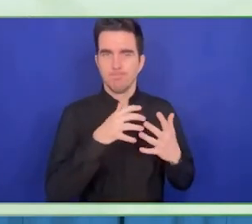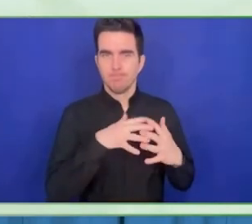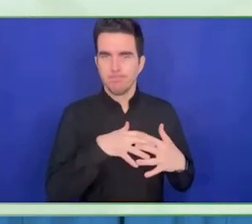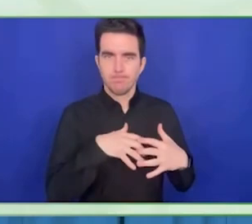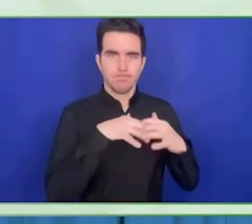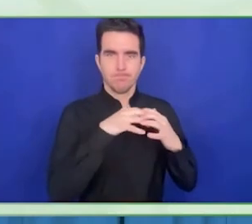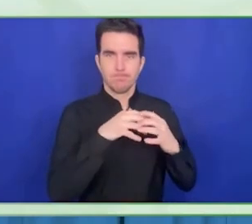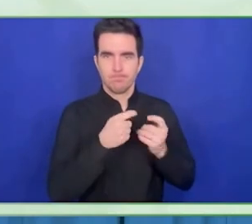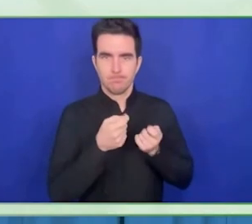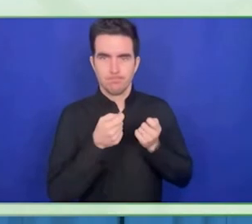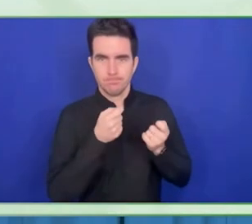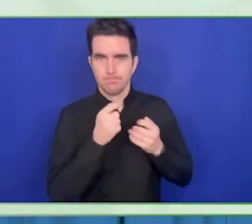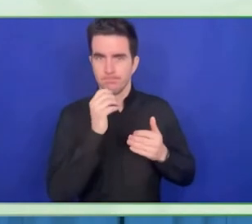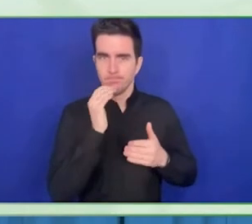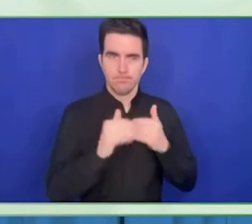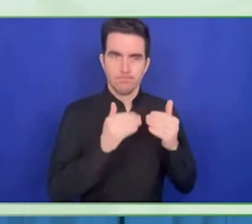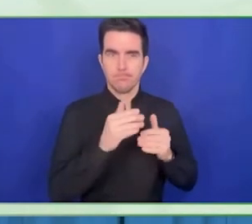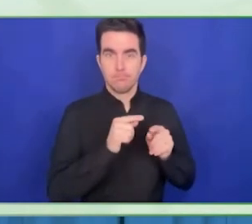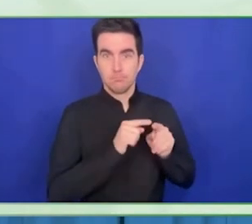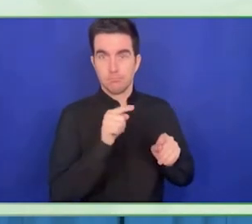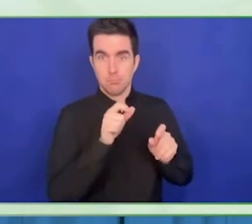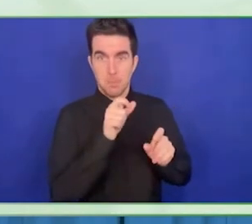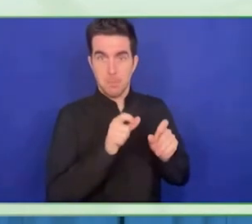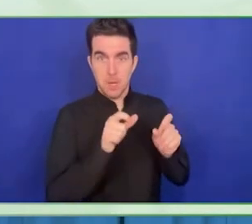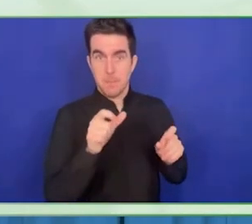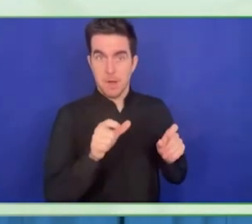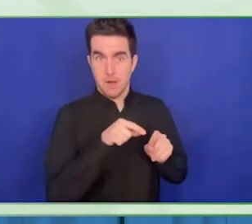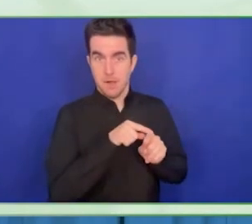The last slide I want to pass to the last one.